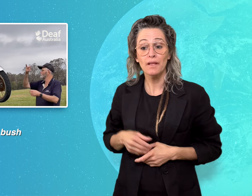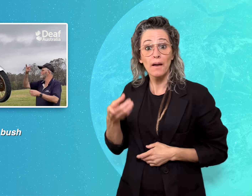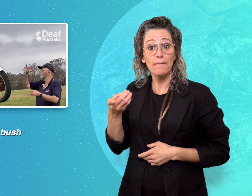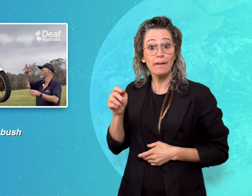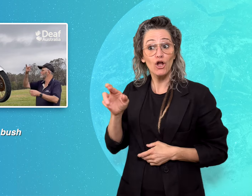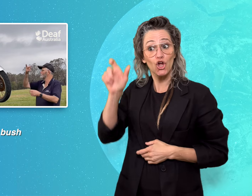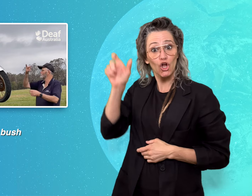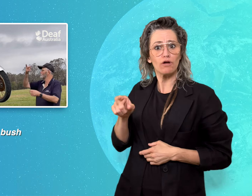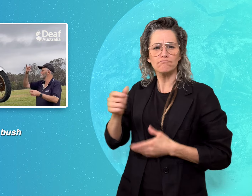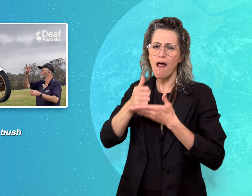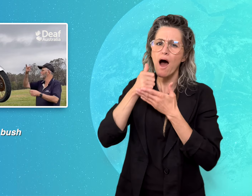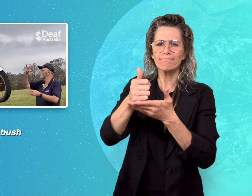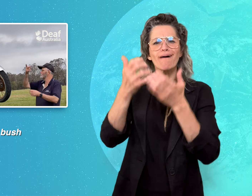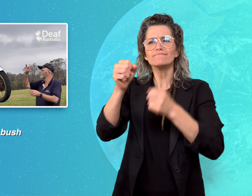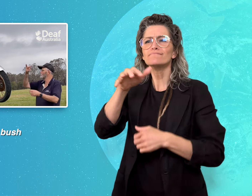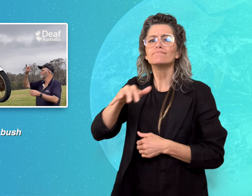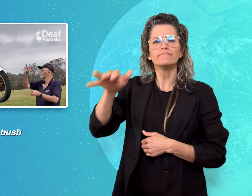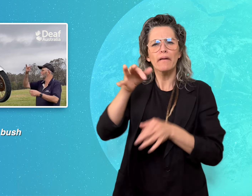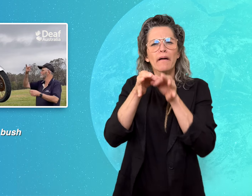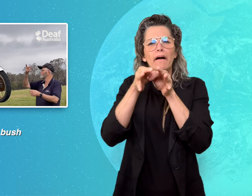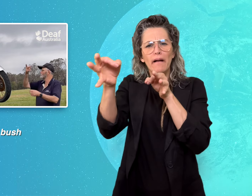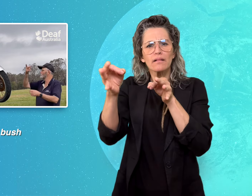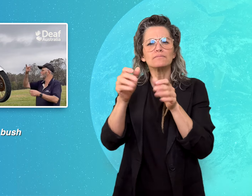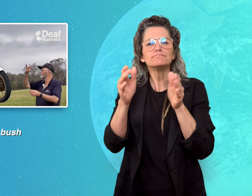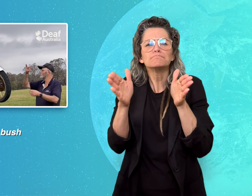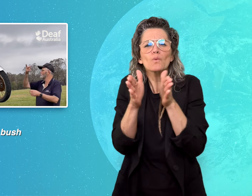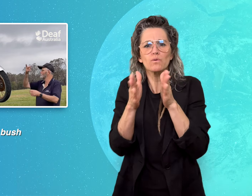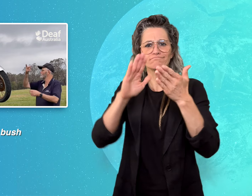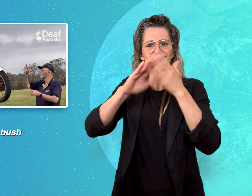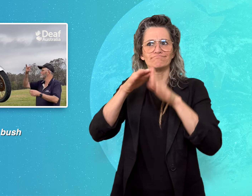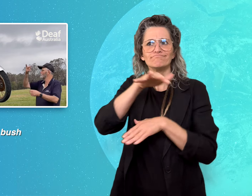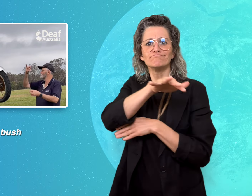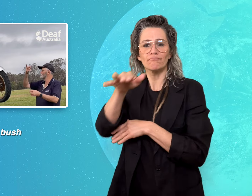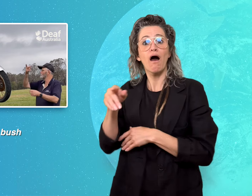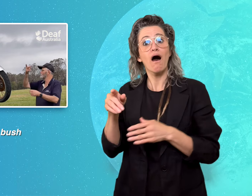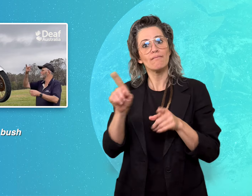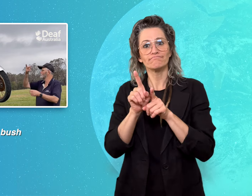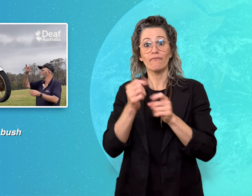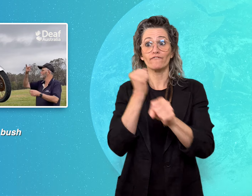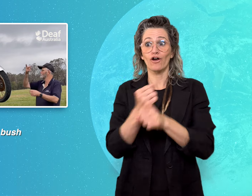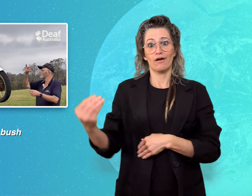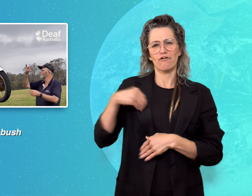through volunteering with the Country Fire Authority (CFA).